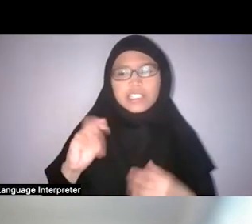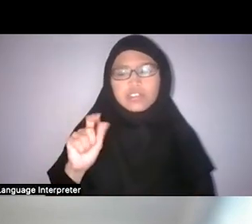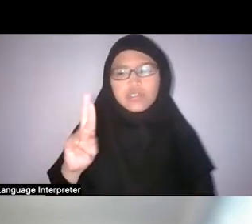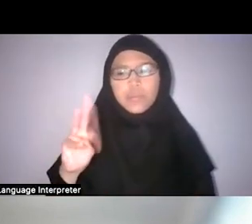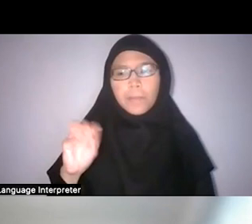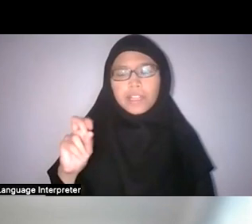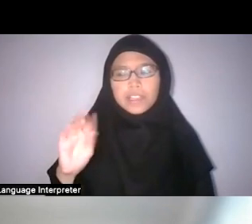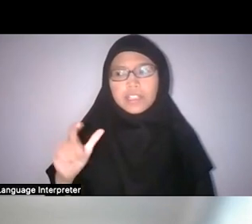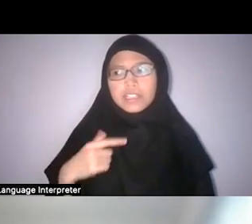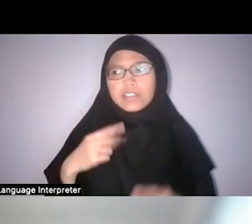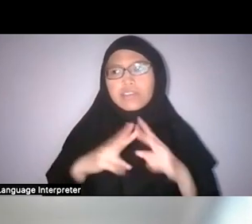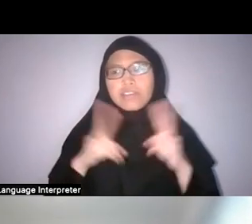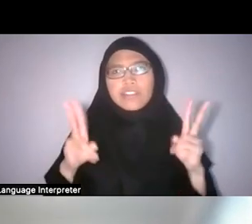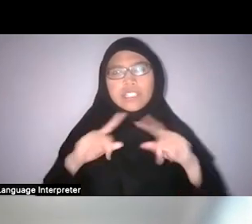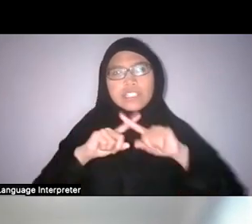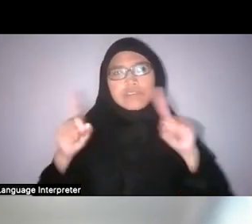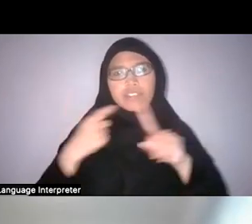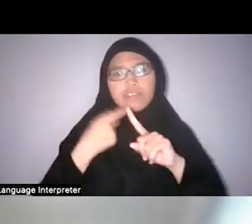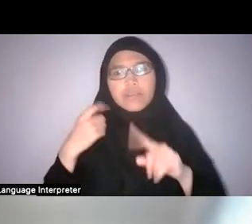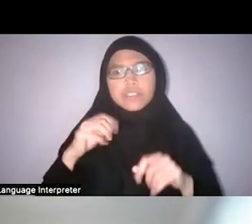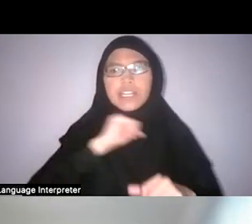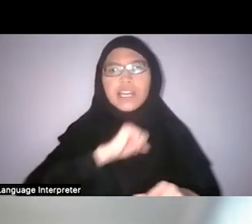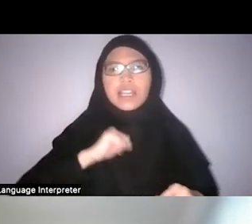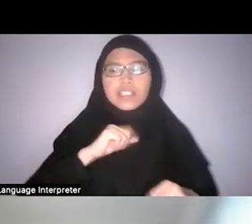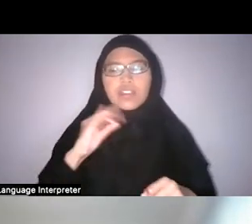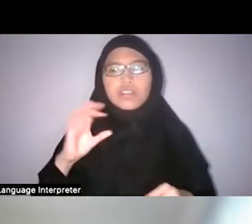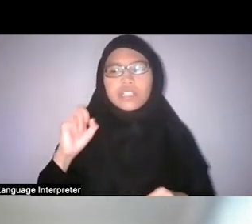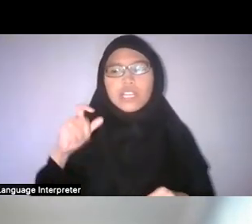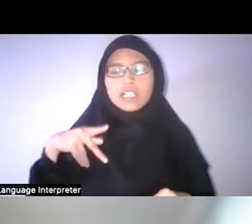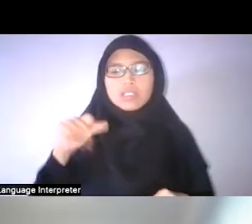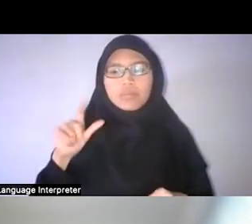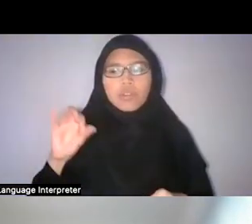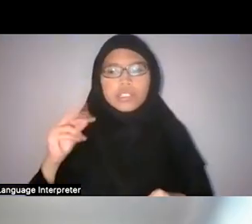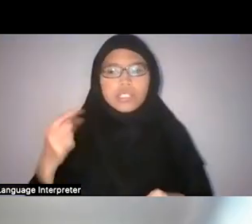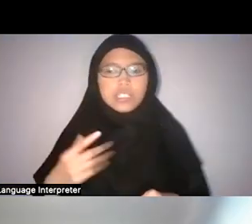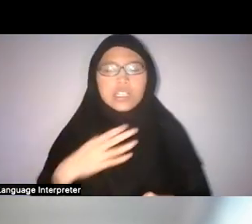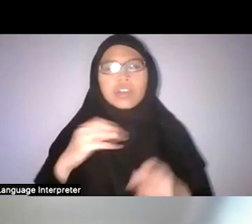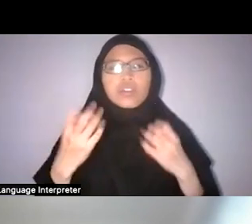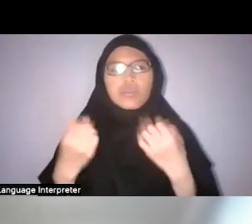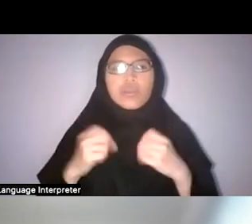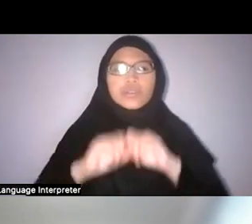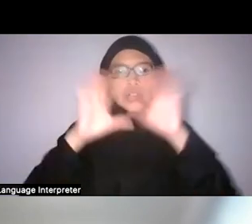it’s very different from this attitude of exploiting and wanting to clear and overcome the wilderness,